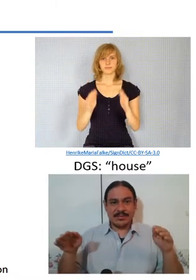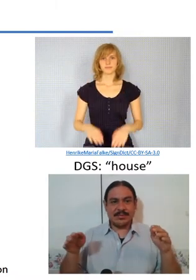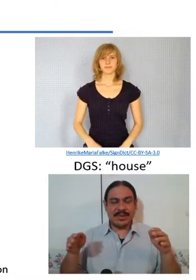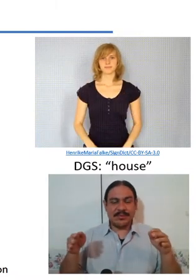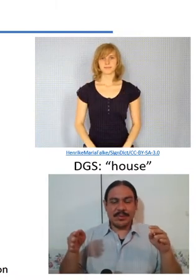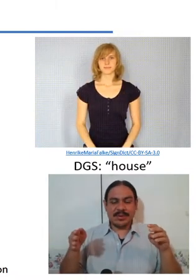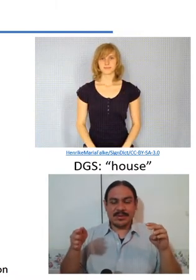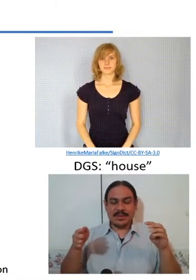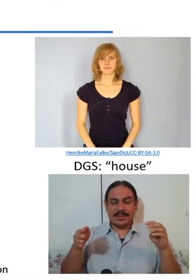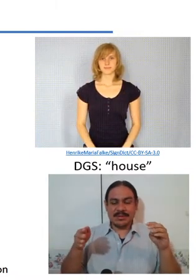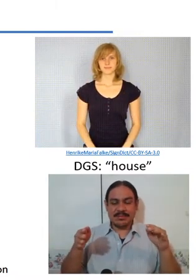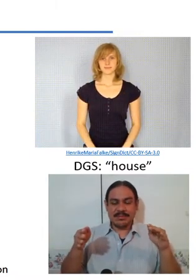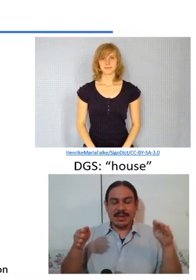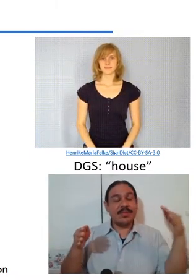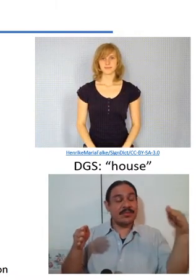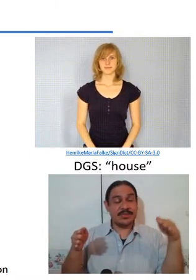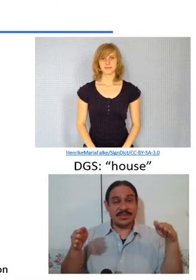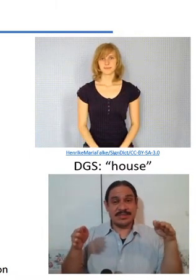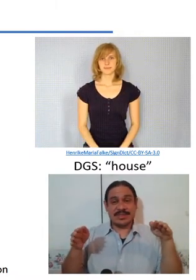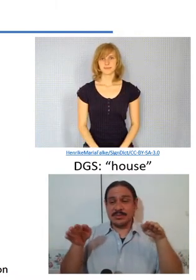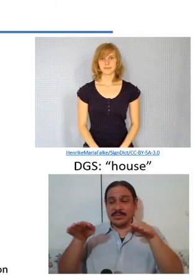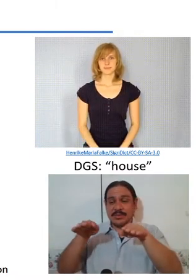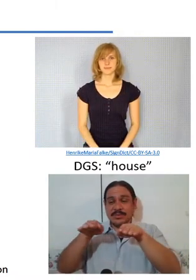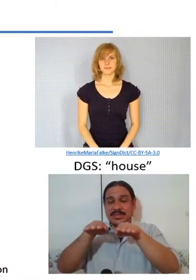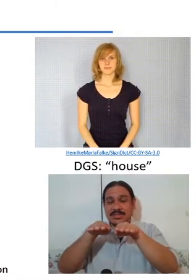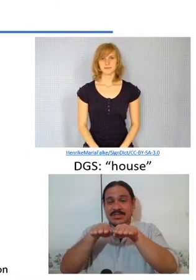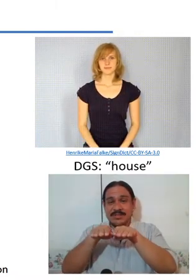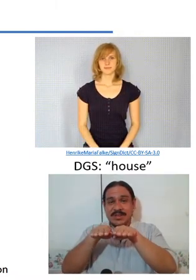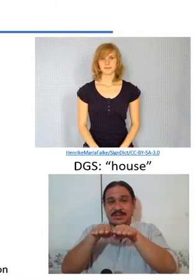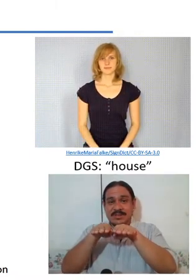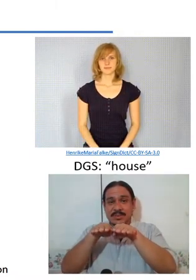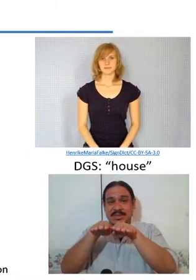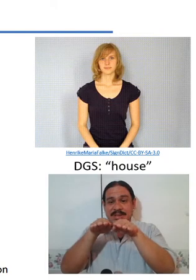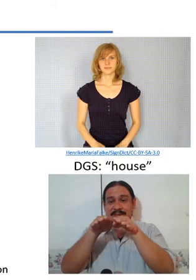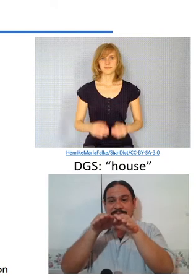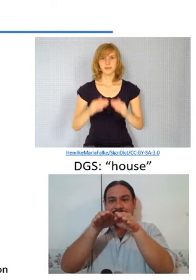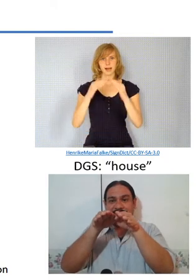that is what both hands are doing